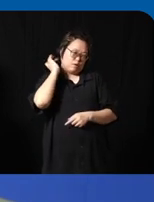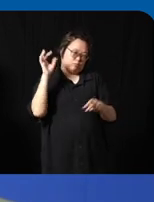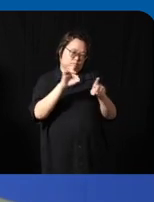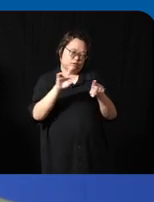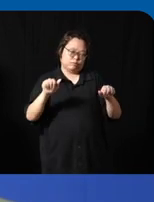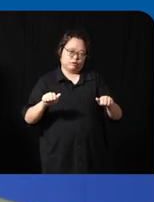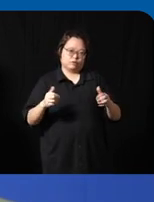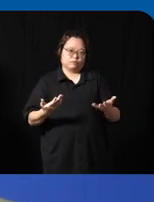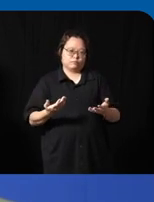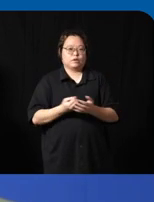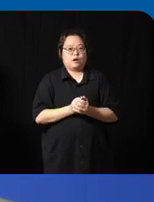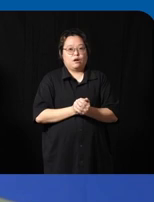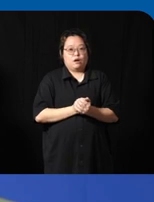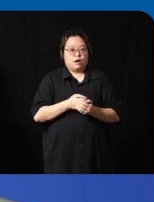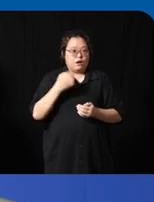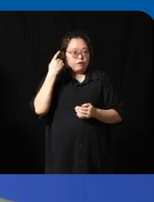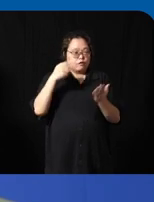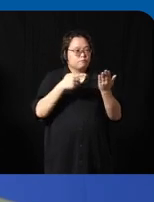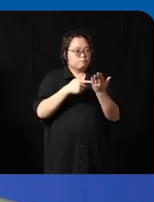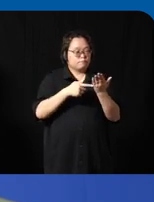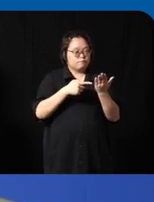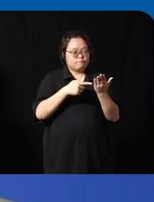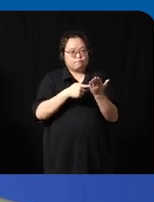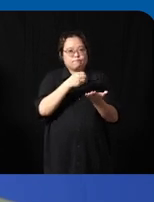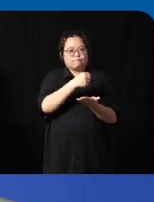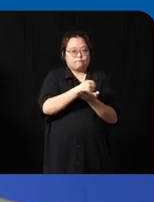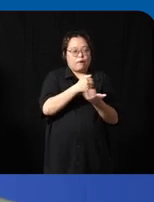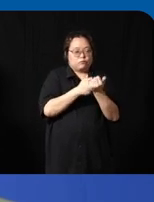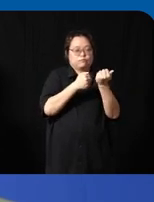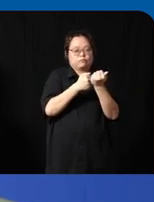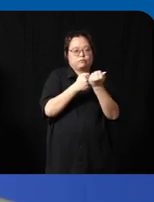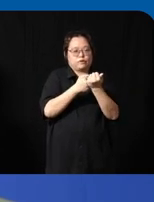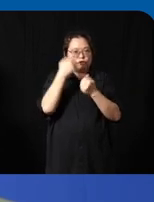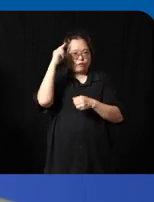also can apply virtual assistant technology to persons with intellectual disability and autism